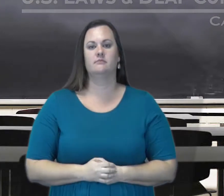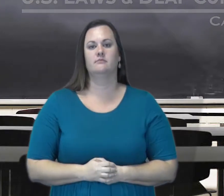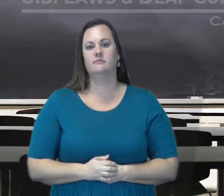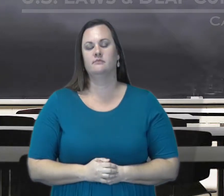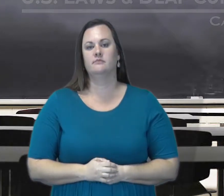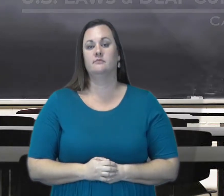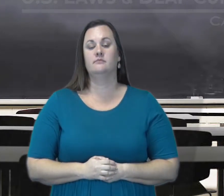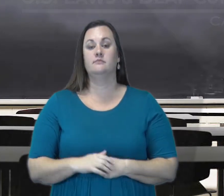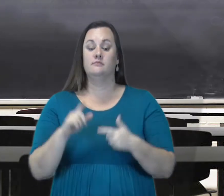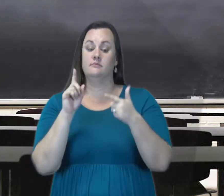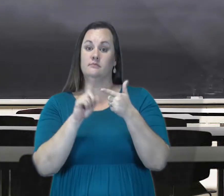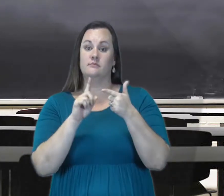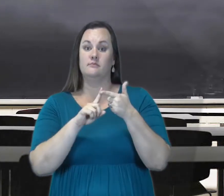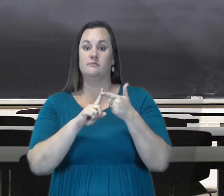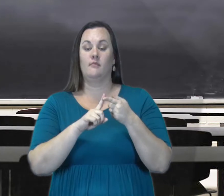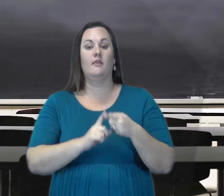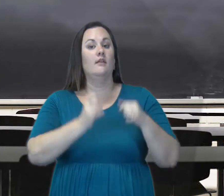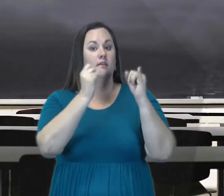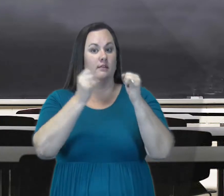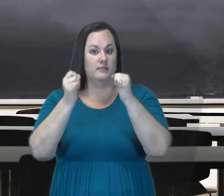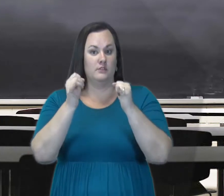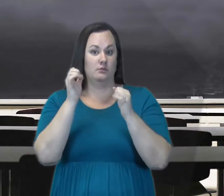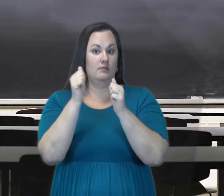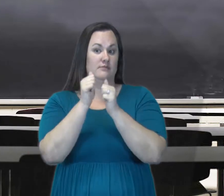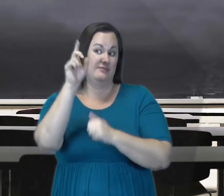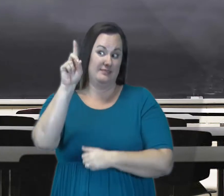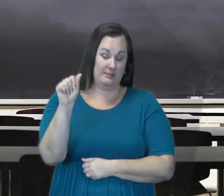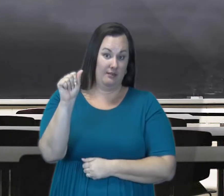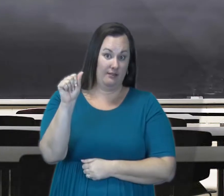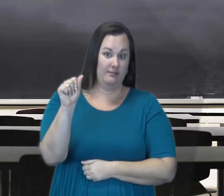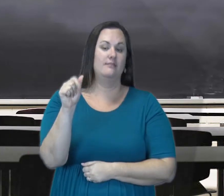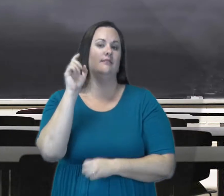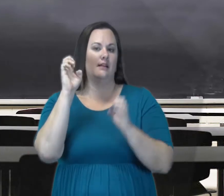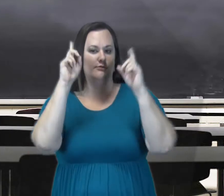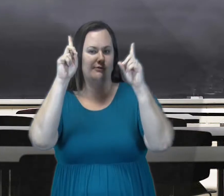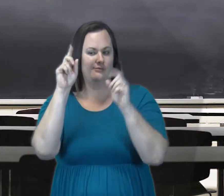communication access the second law is individuals with Disabilities Education